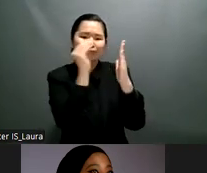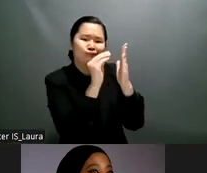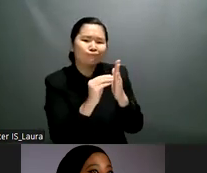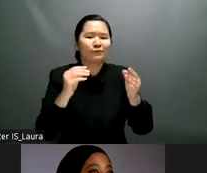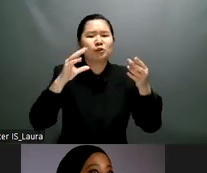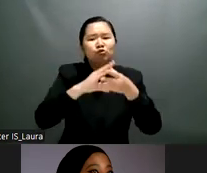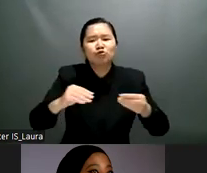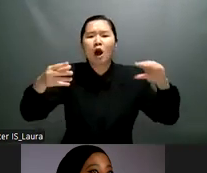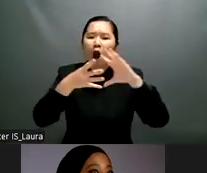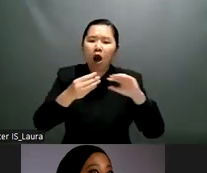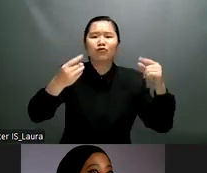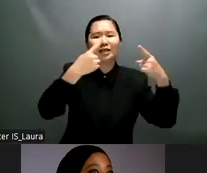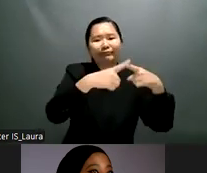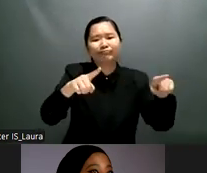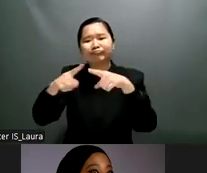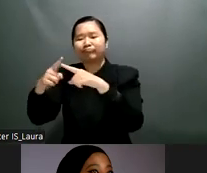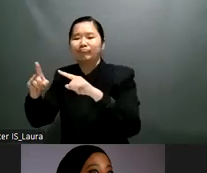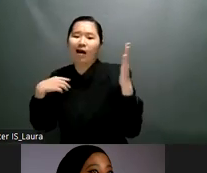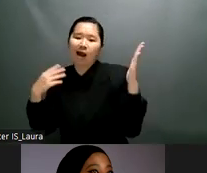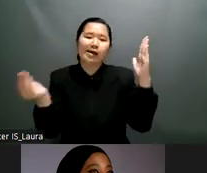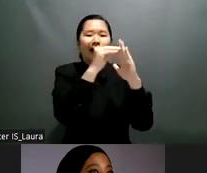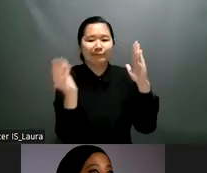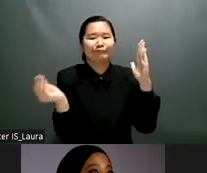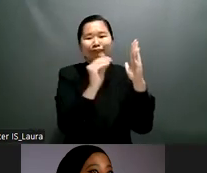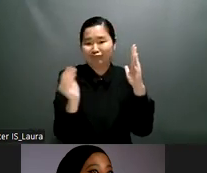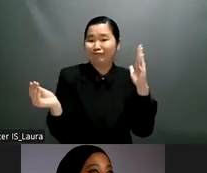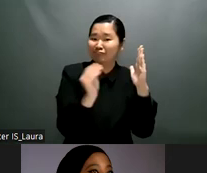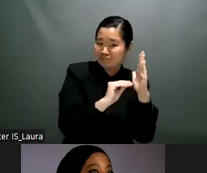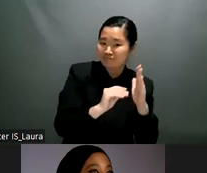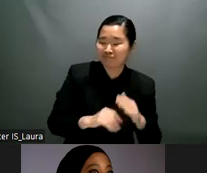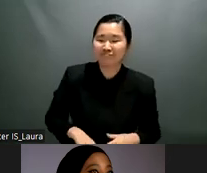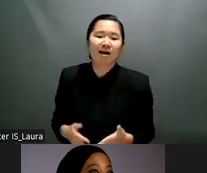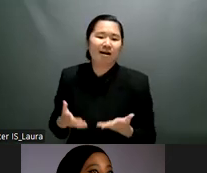to ensuring the right to live independently uh some of which unirosa mentioned